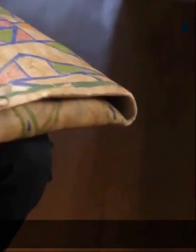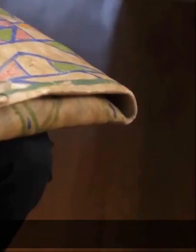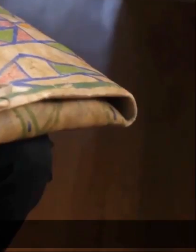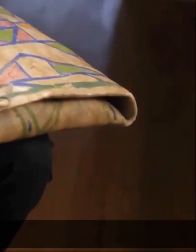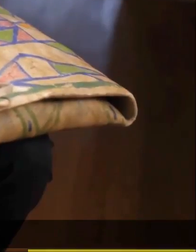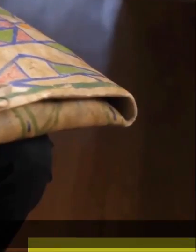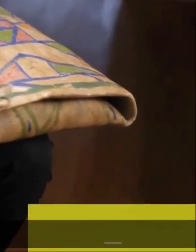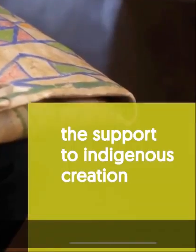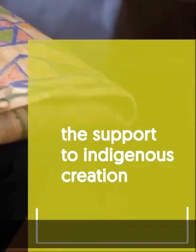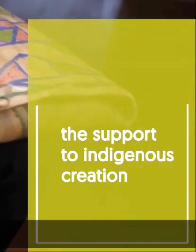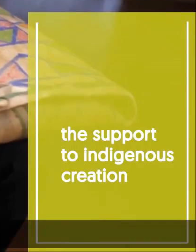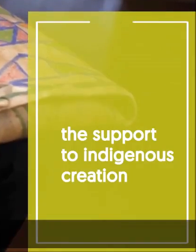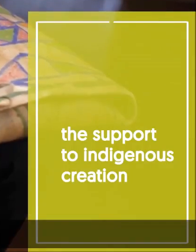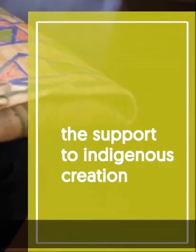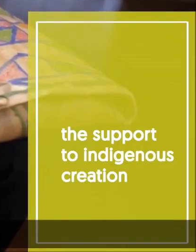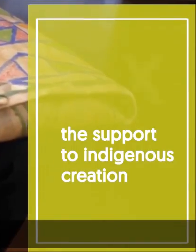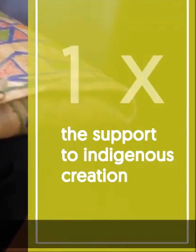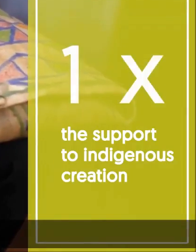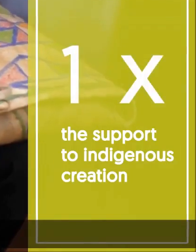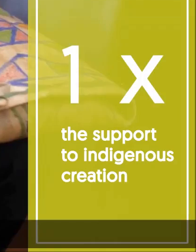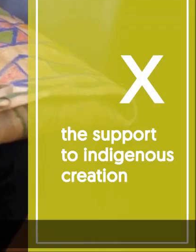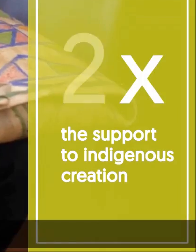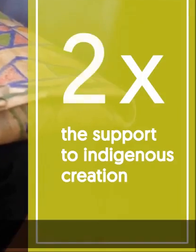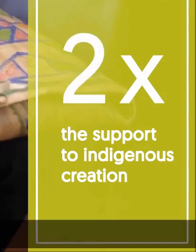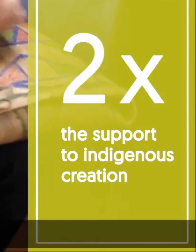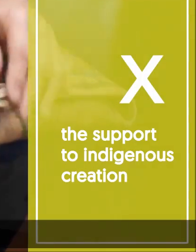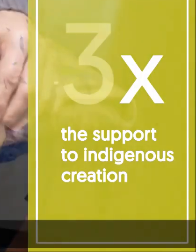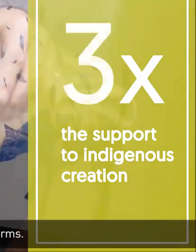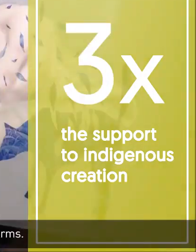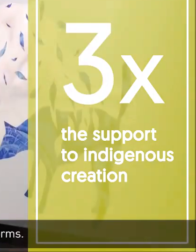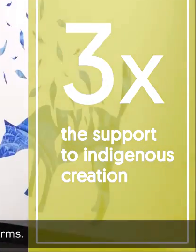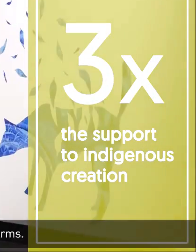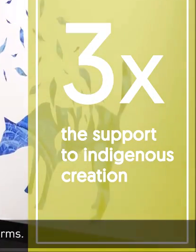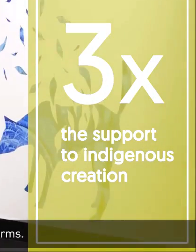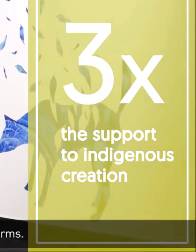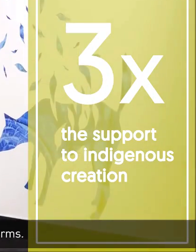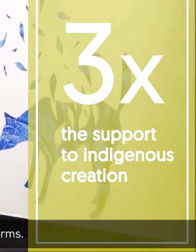between non-indigenous artists and audiences by investing